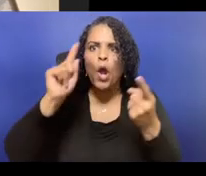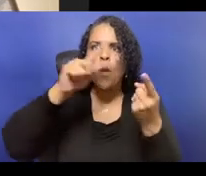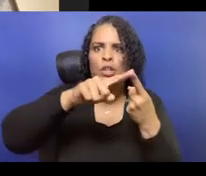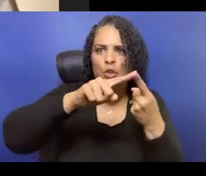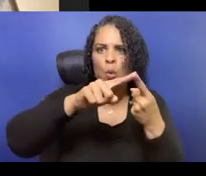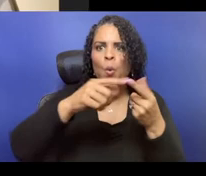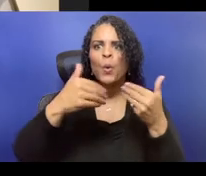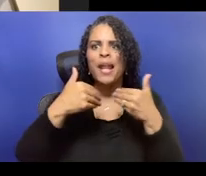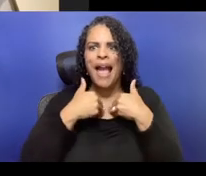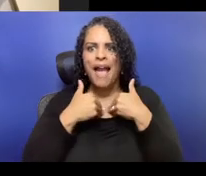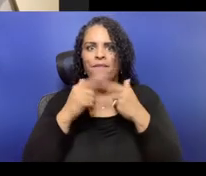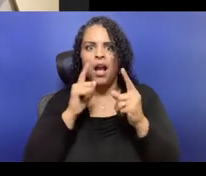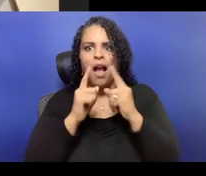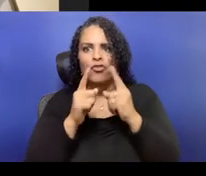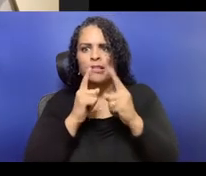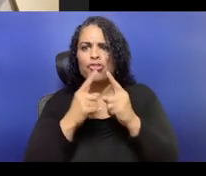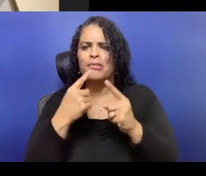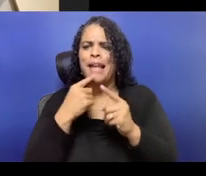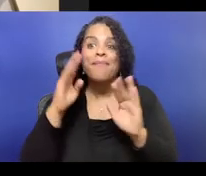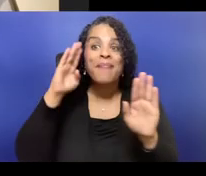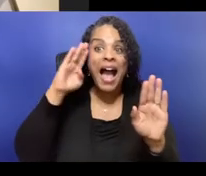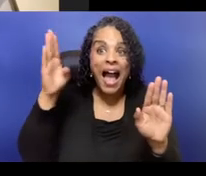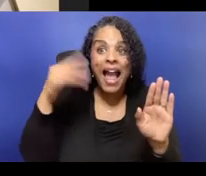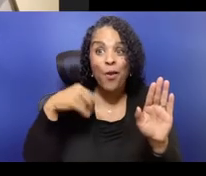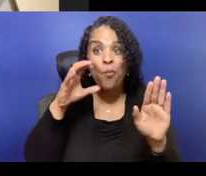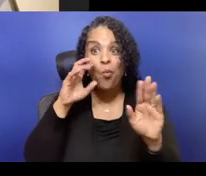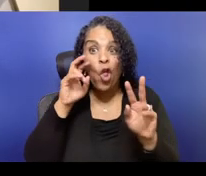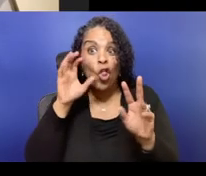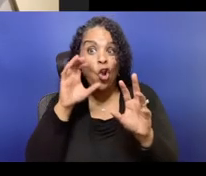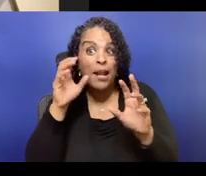is when people see like numbers like this